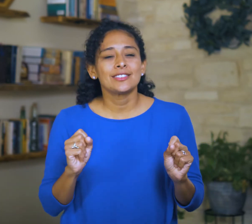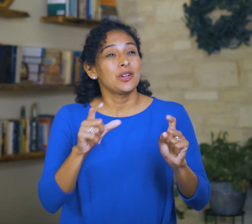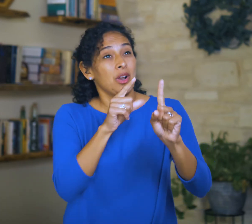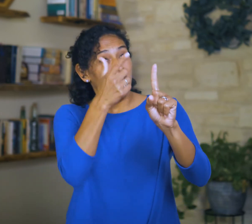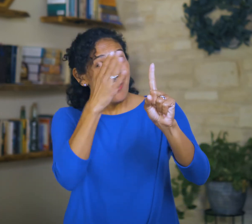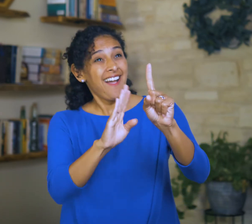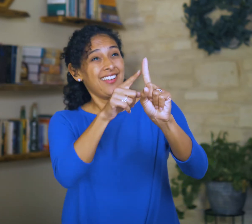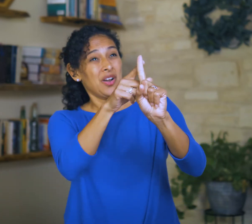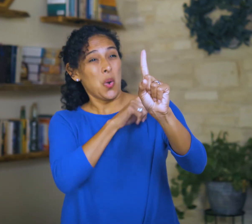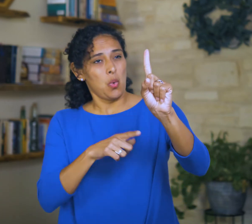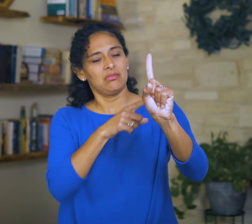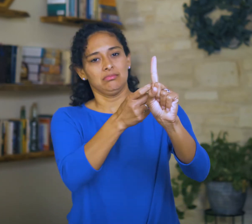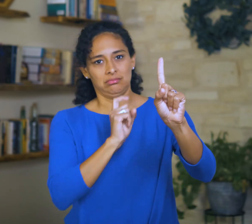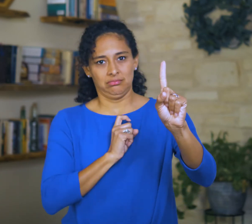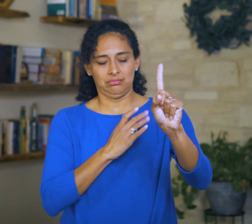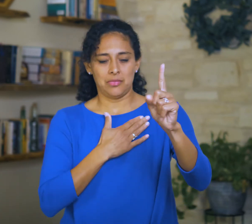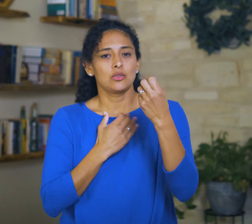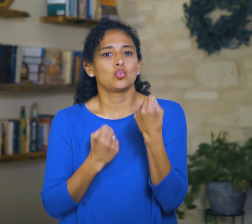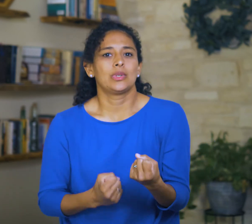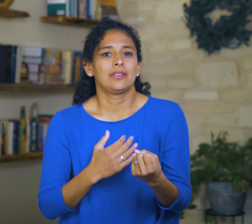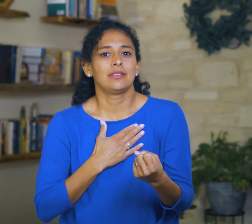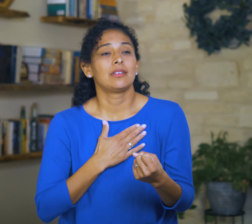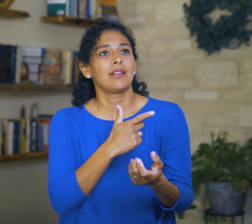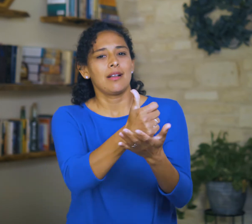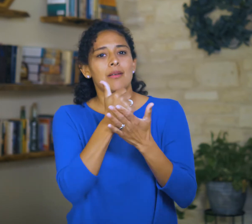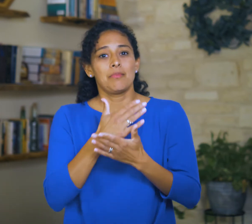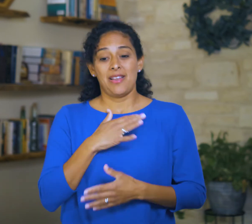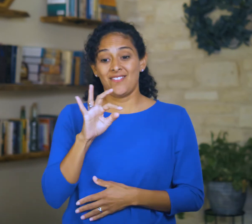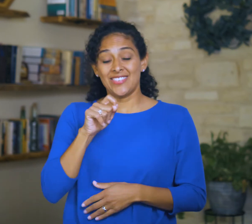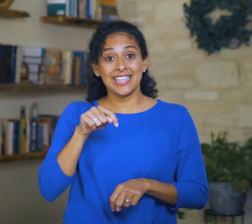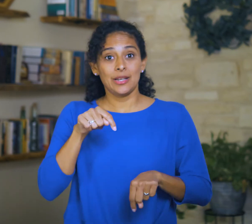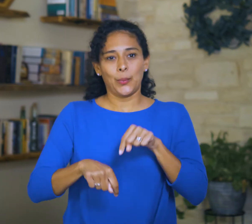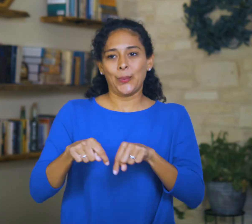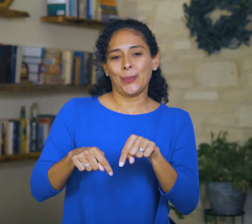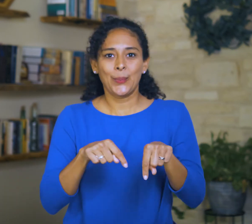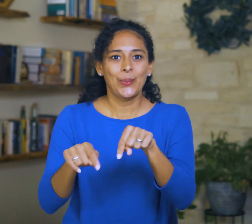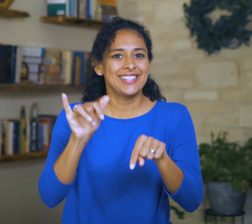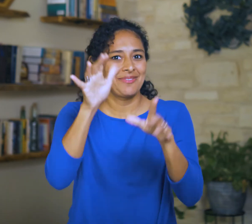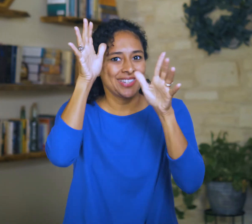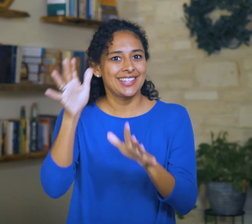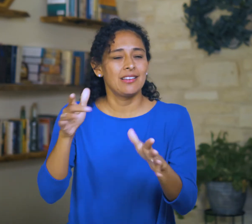God, the Lord, is my strength; He makes my feet like the deer's;